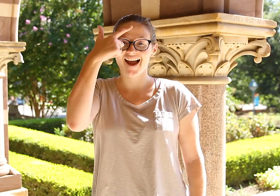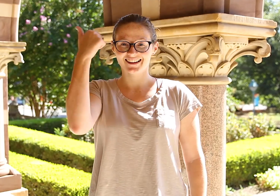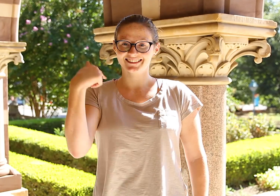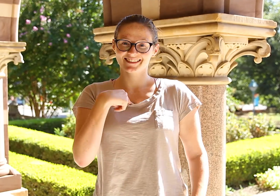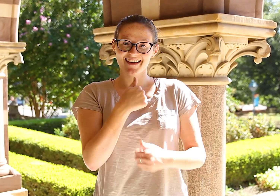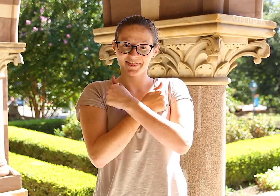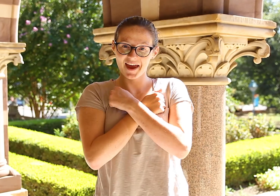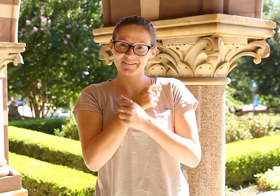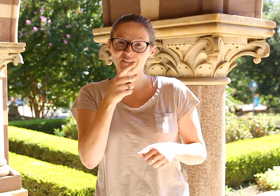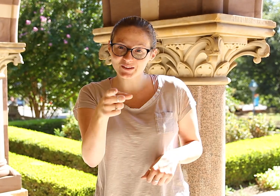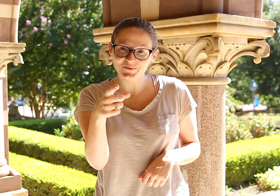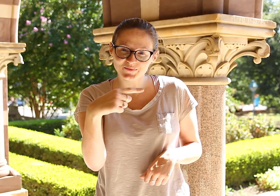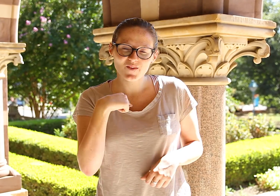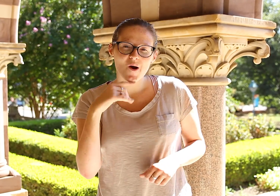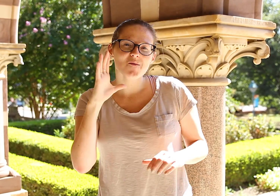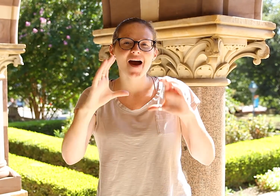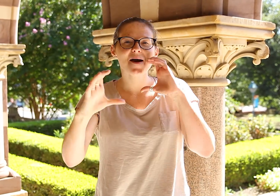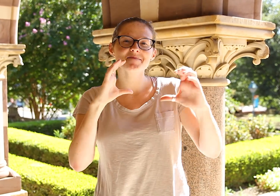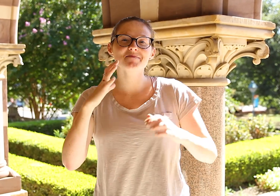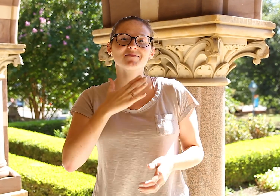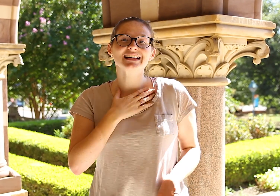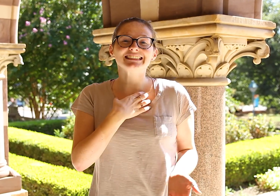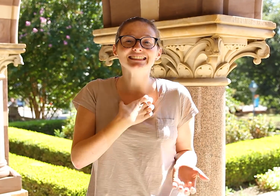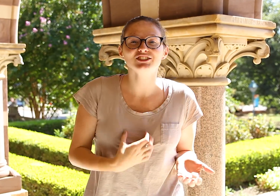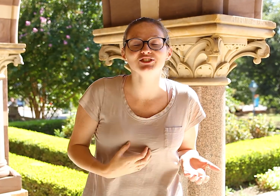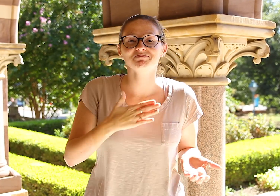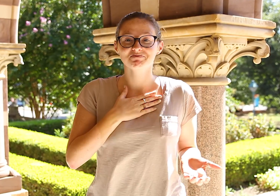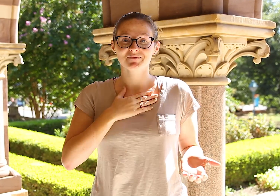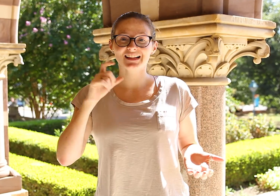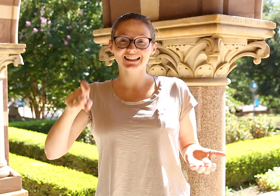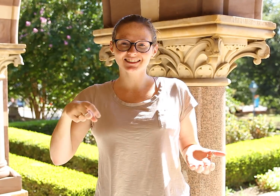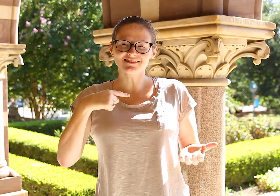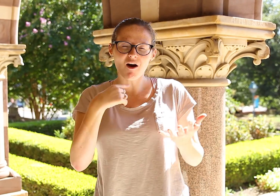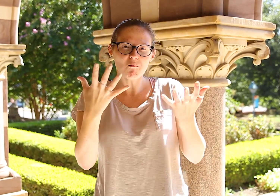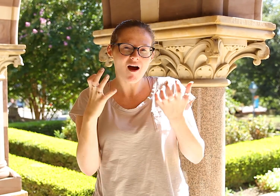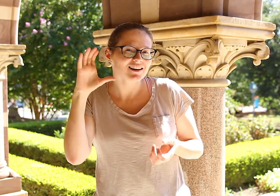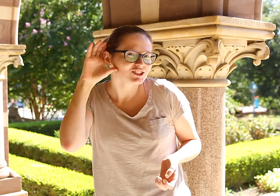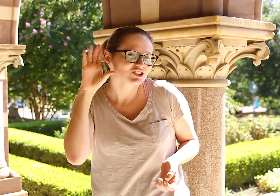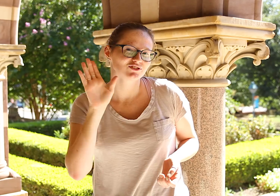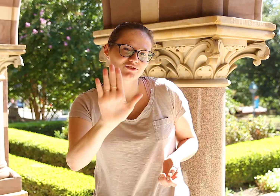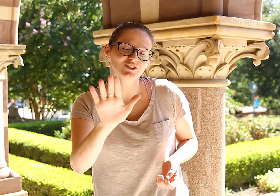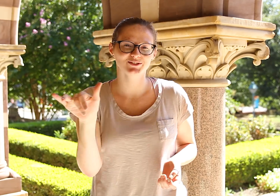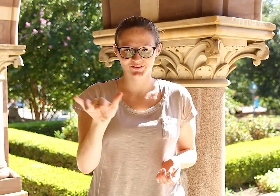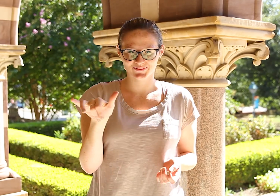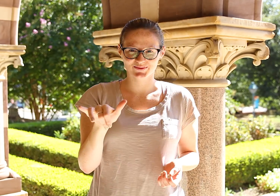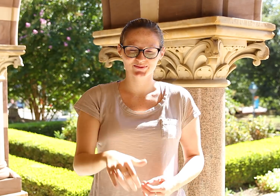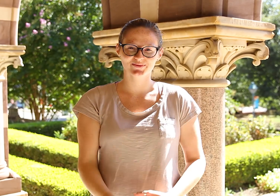Because I love you, I will communicate my desire and needs and listen to yours.